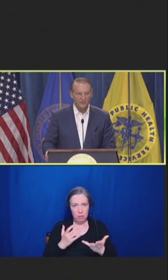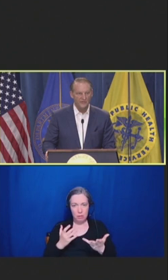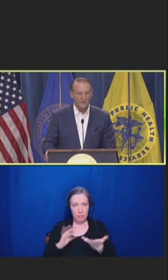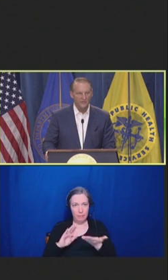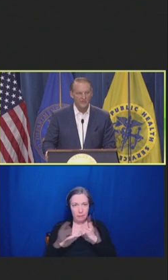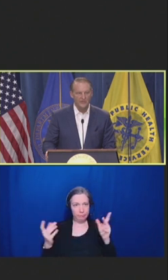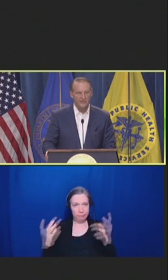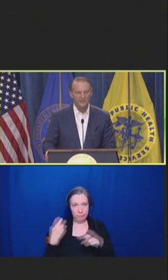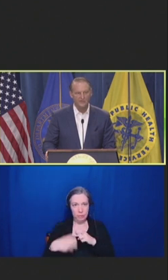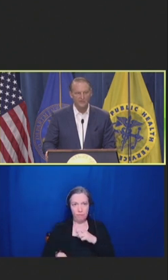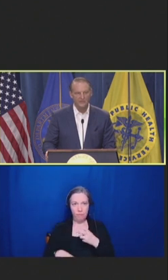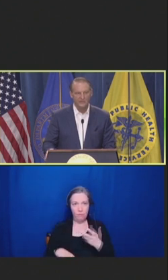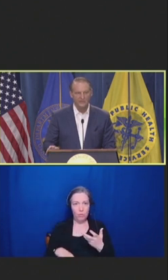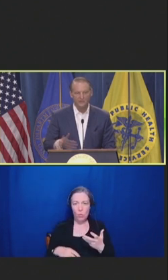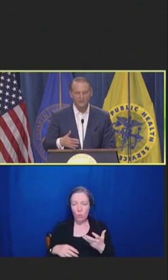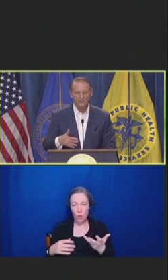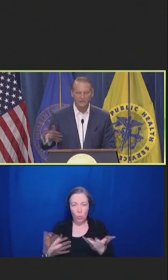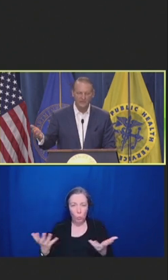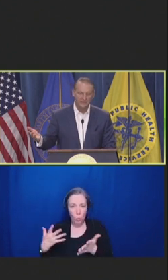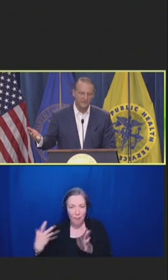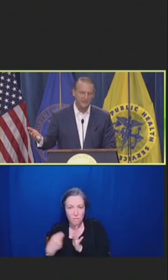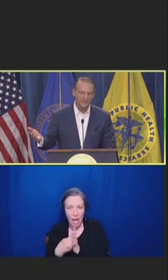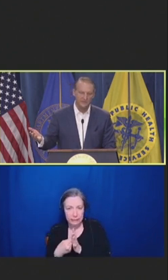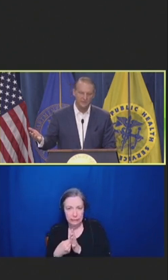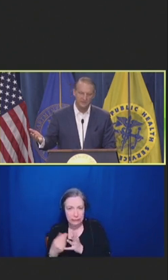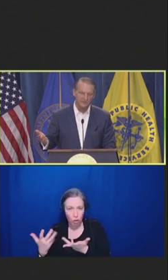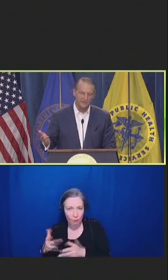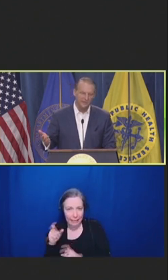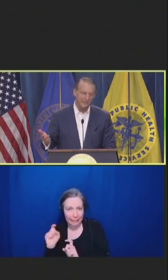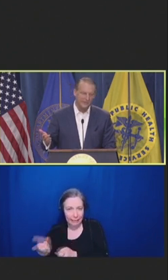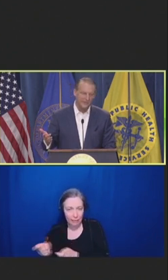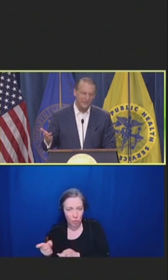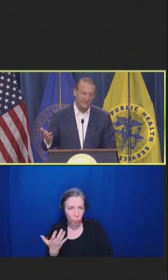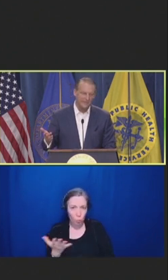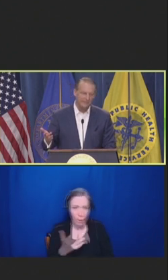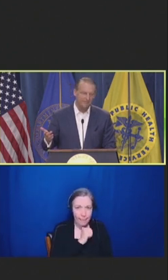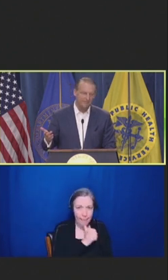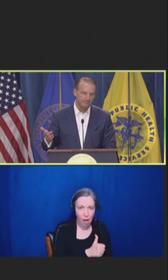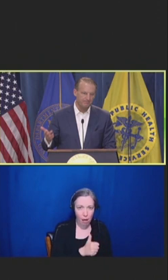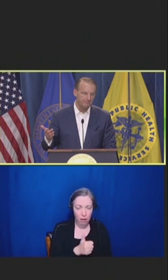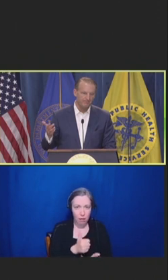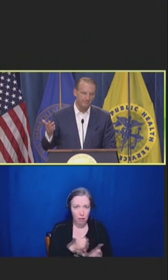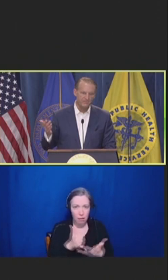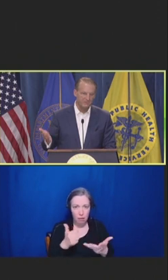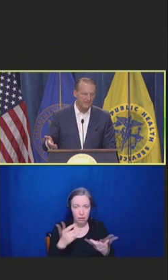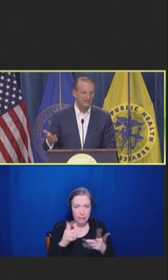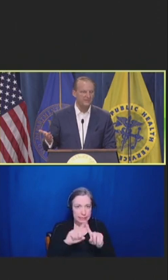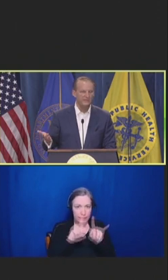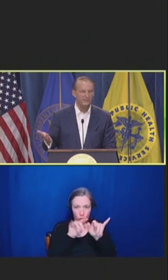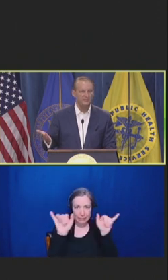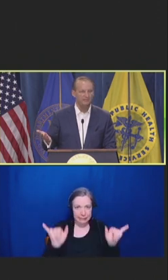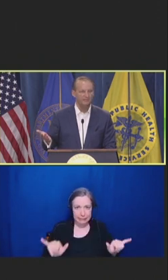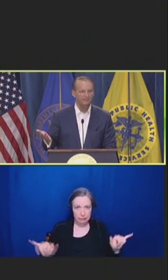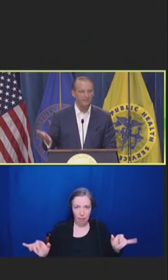Really kind of tracking information across various systems to make a decision.